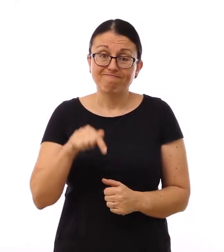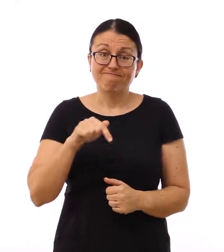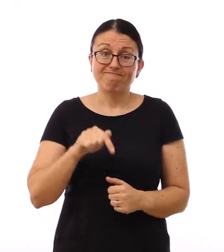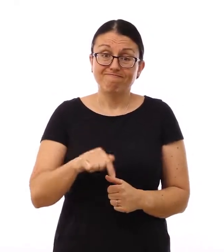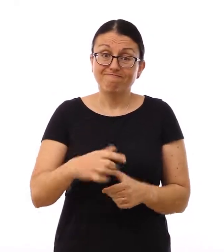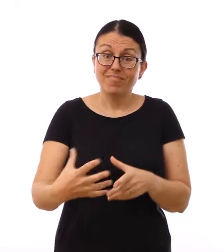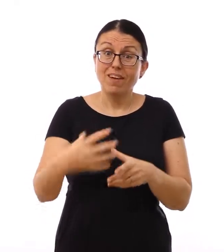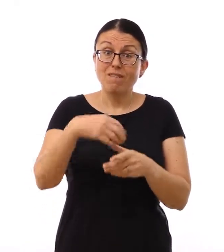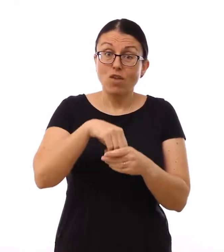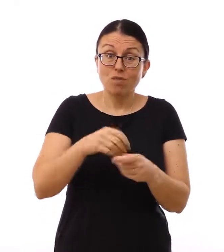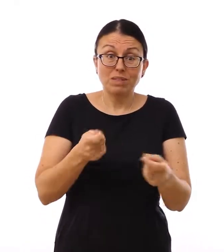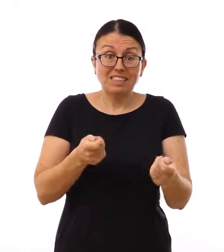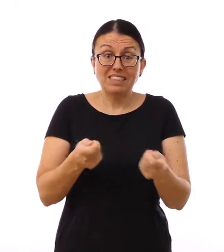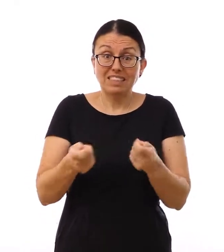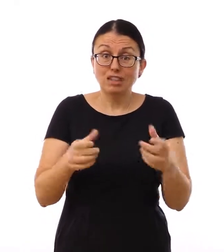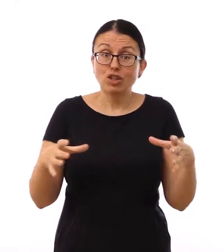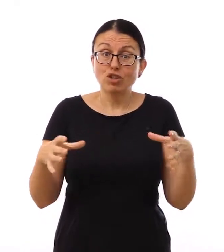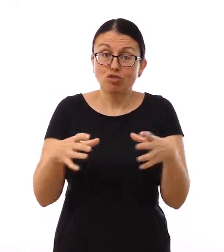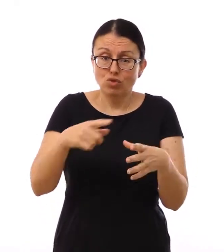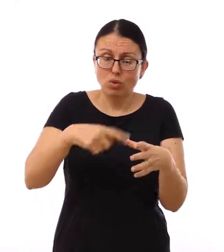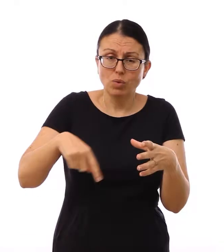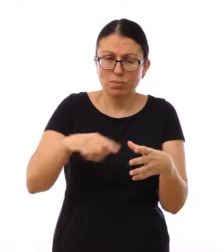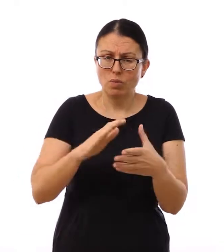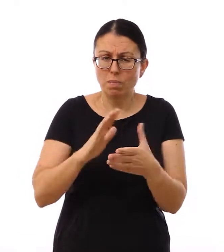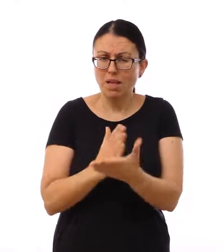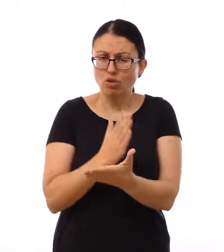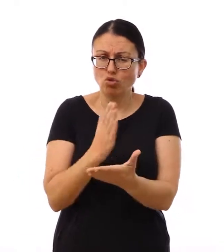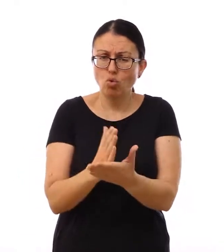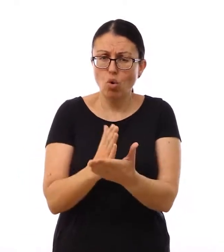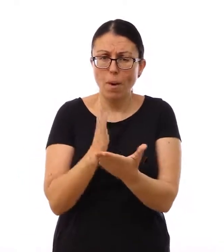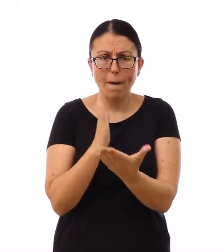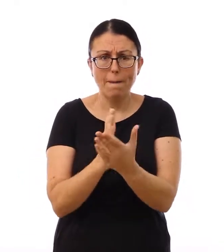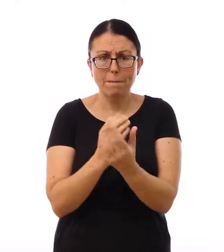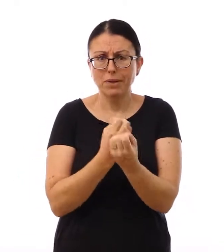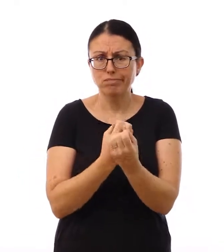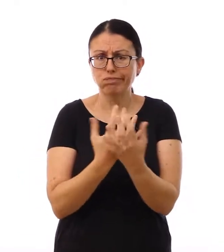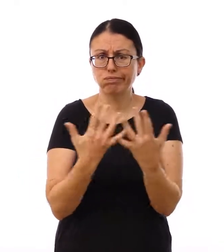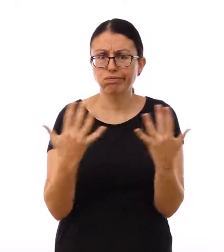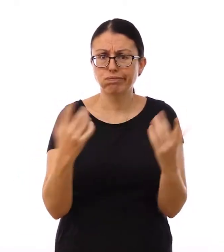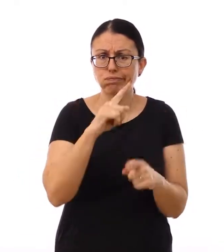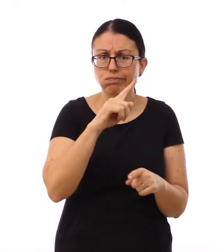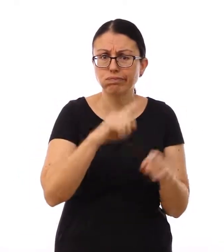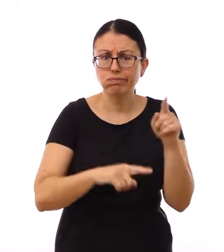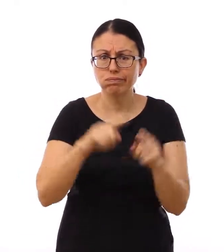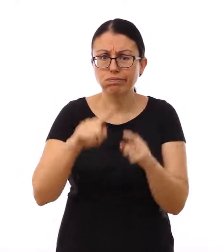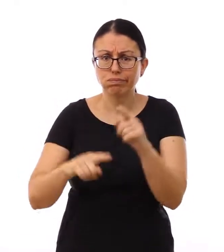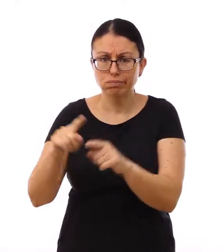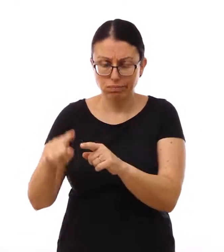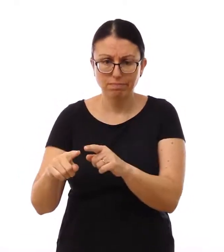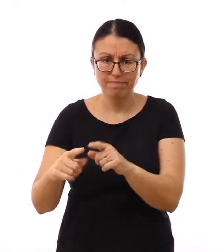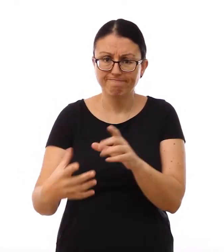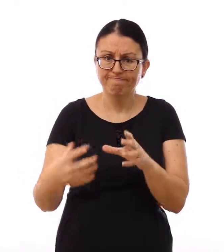The Involvement Steering Group will make sure a wide range of people